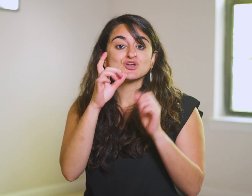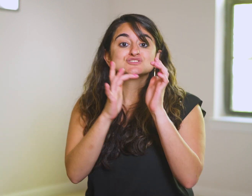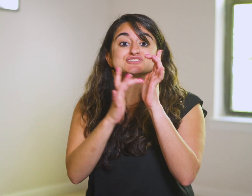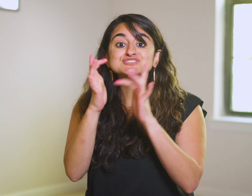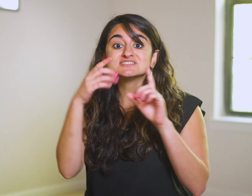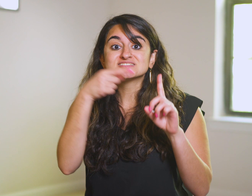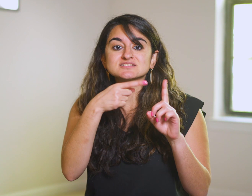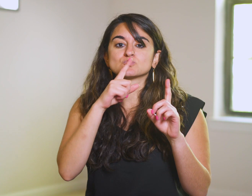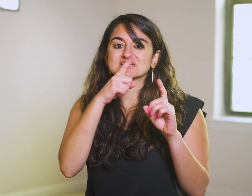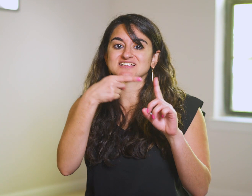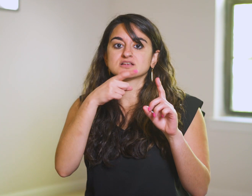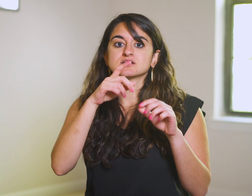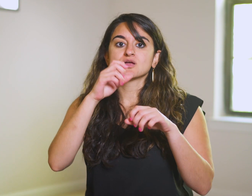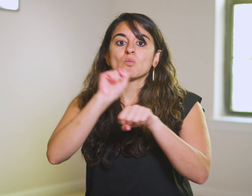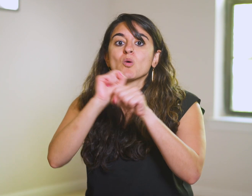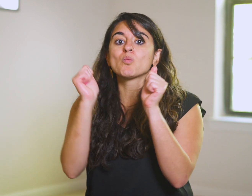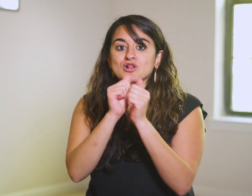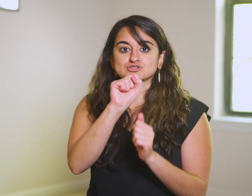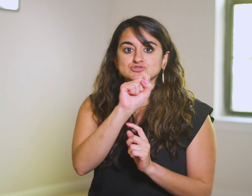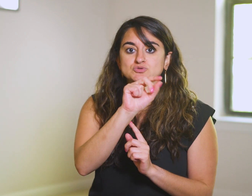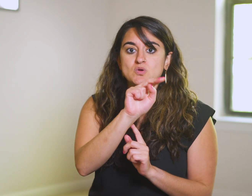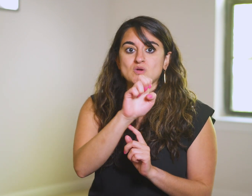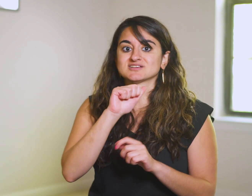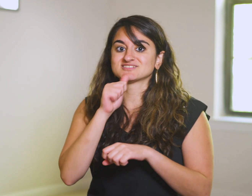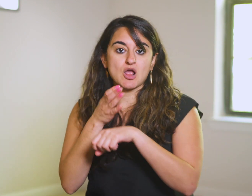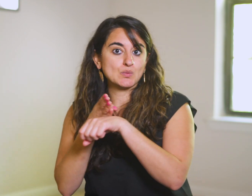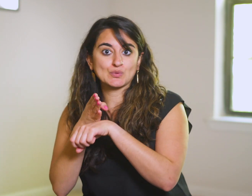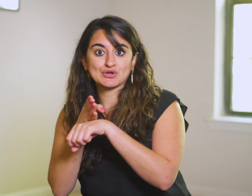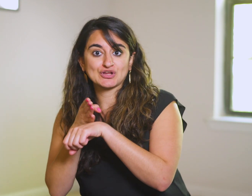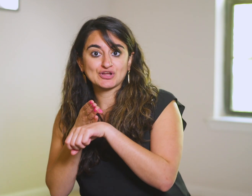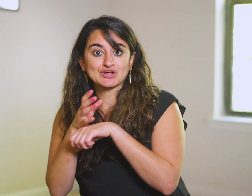So Jesus is probably more of a stonemason than a carpenter,